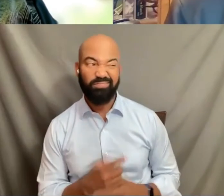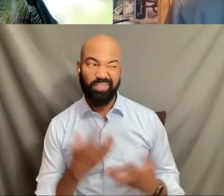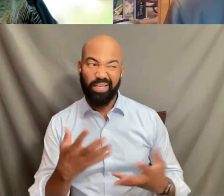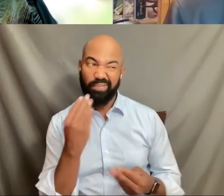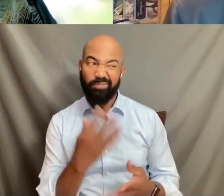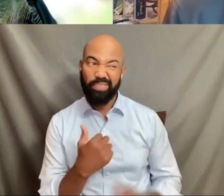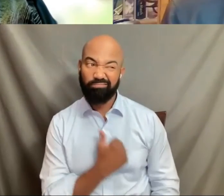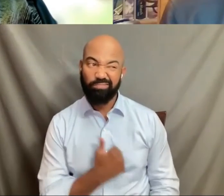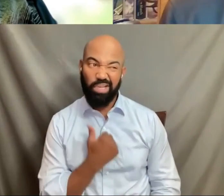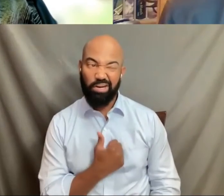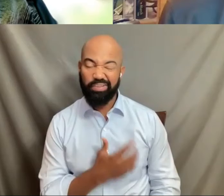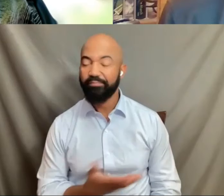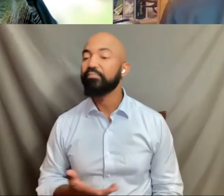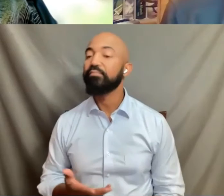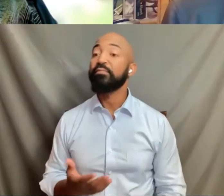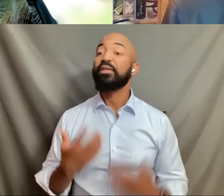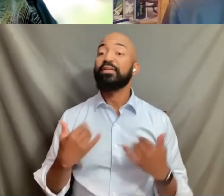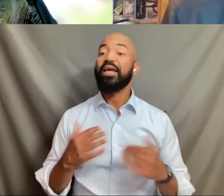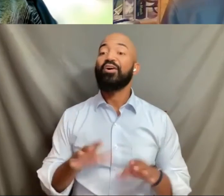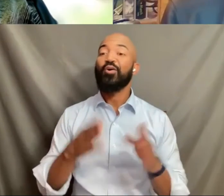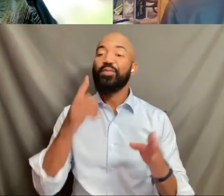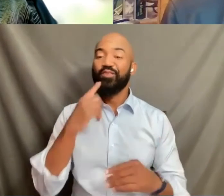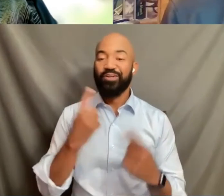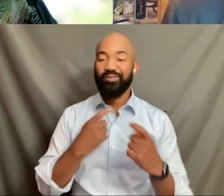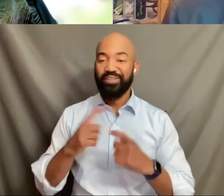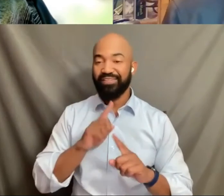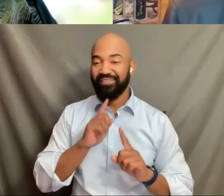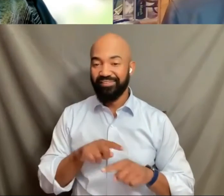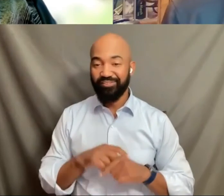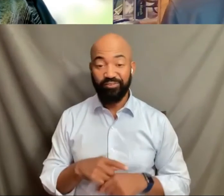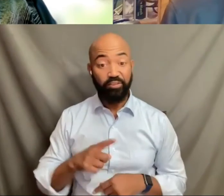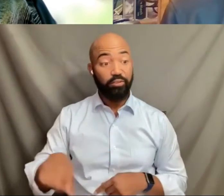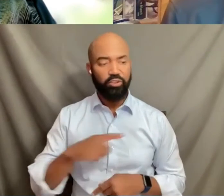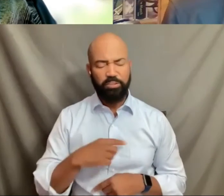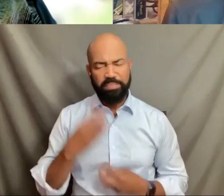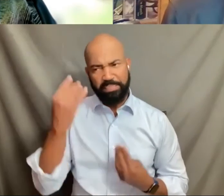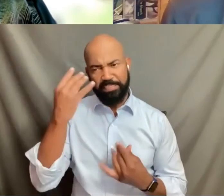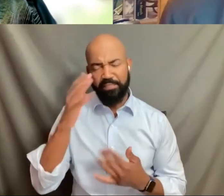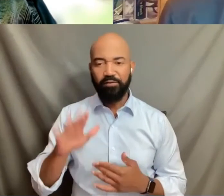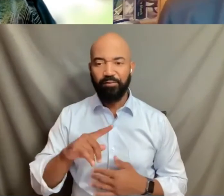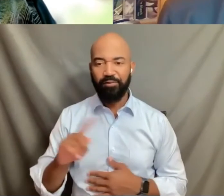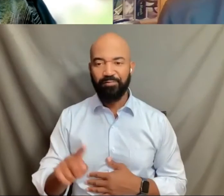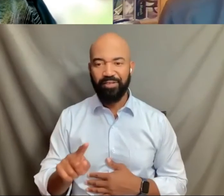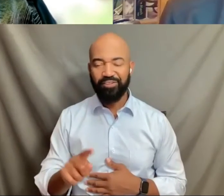And while you pull your questions together, I had one for you, Jim.